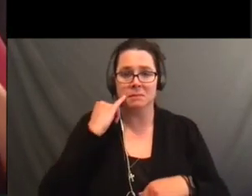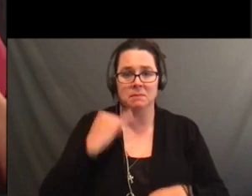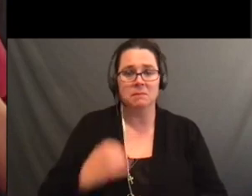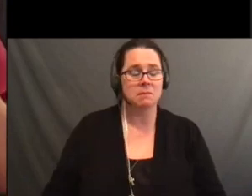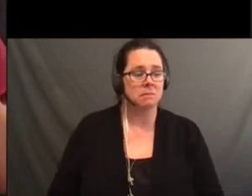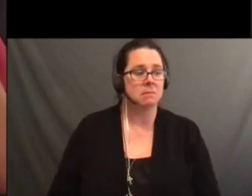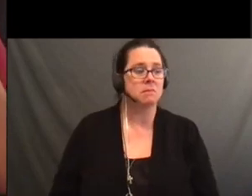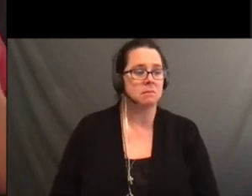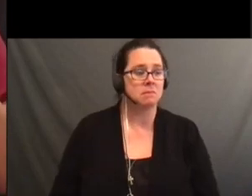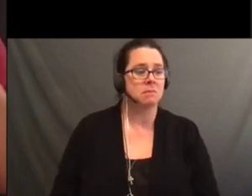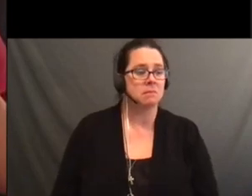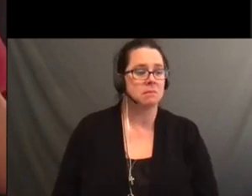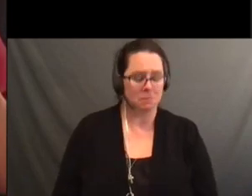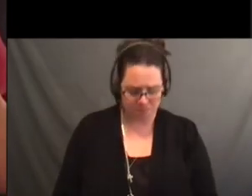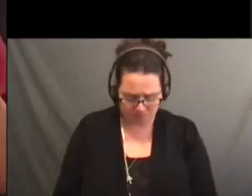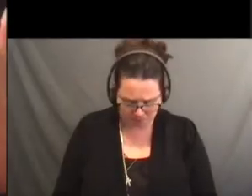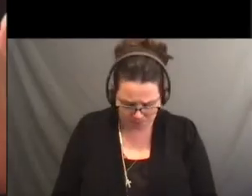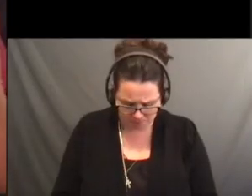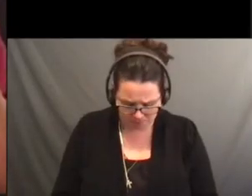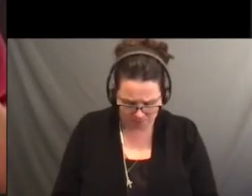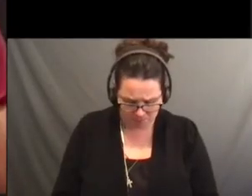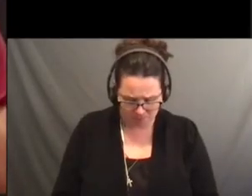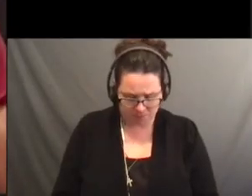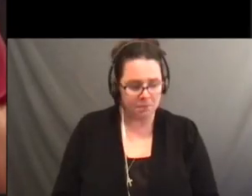It's not a big deal if you make mistakes.